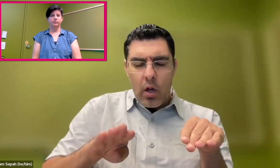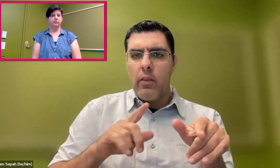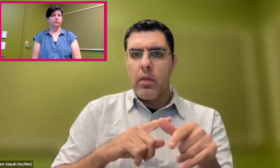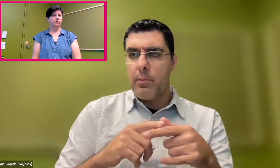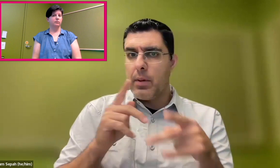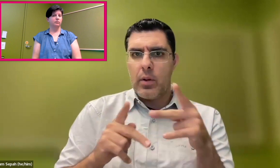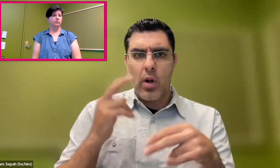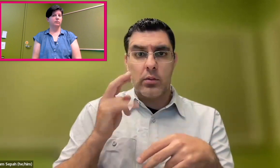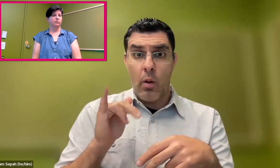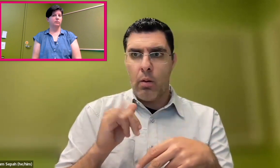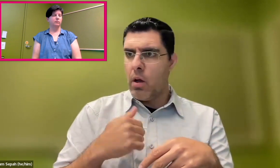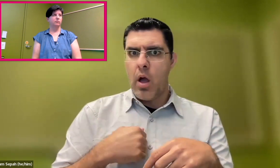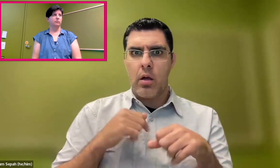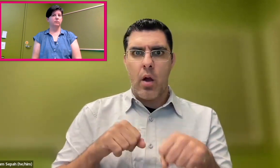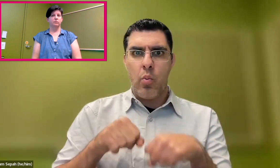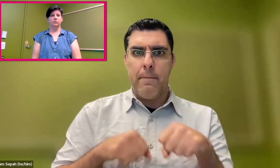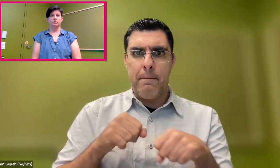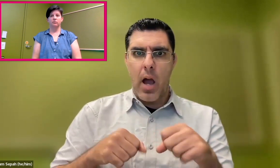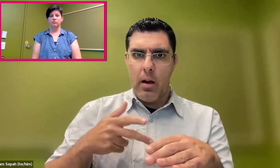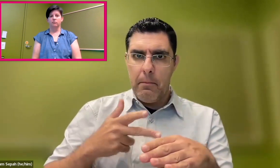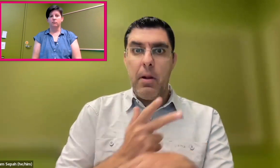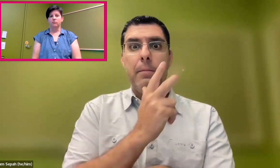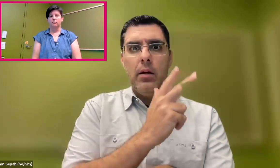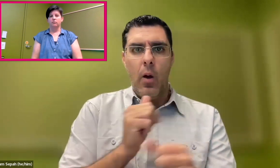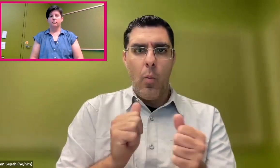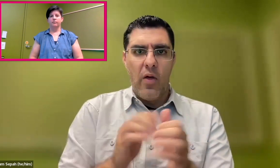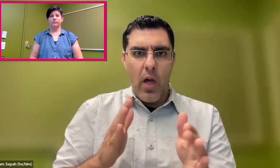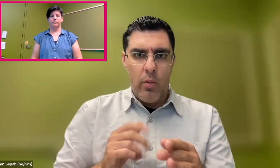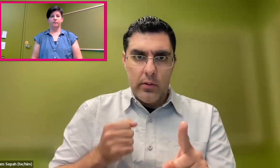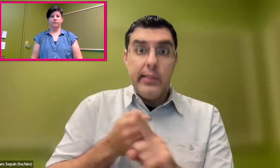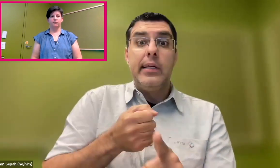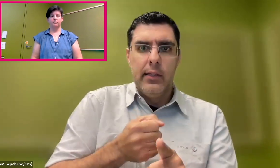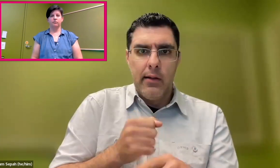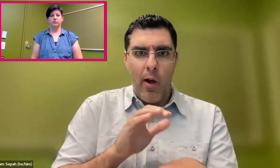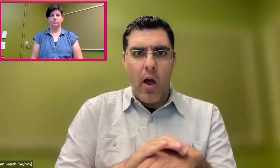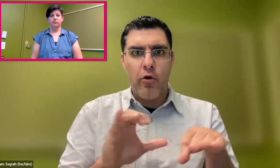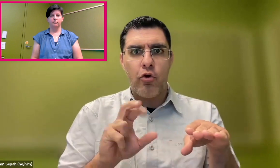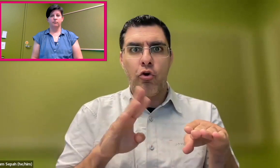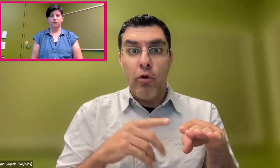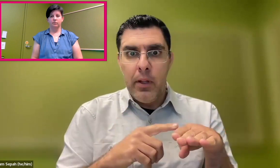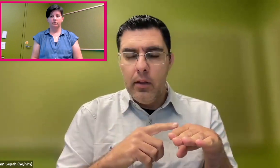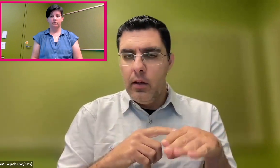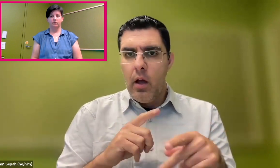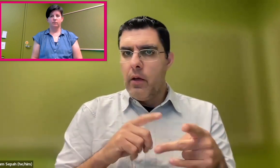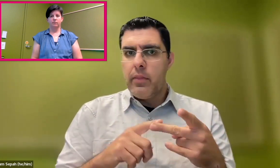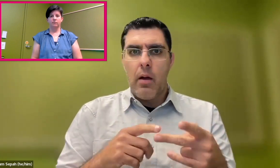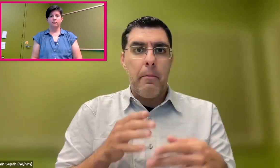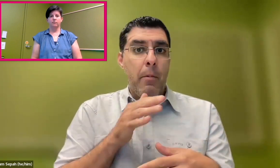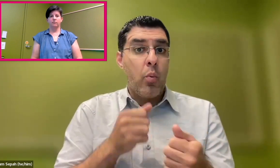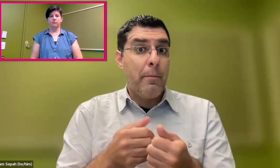so they came up with this invention of making curb cuts. But then, of course, it benefited all sorts of other people-- people with bicycles,